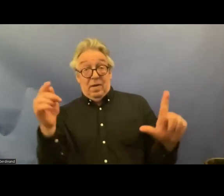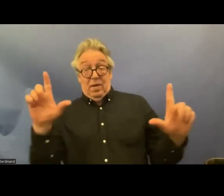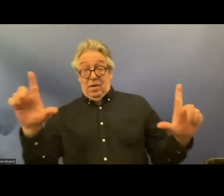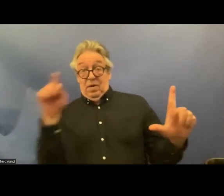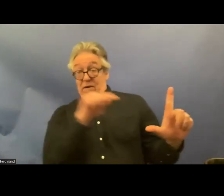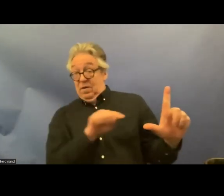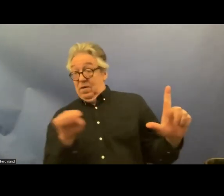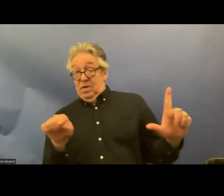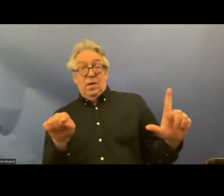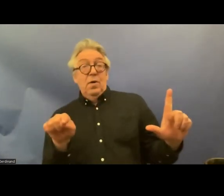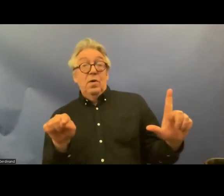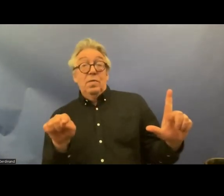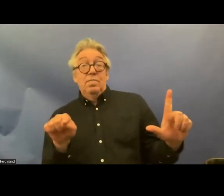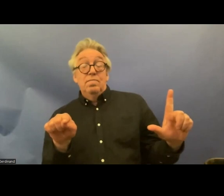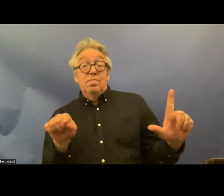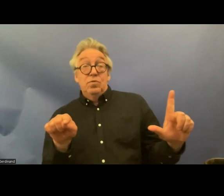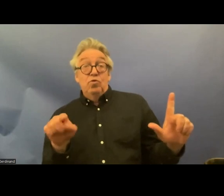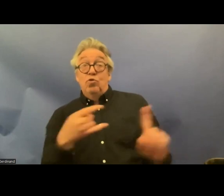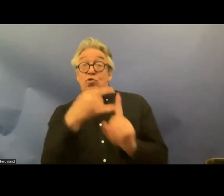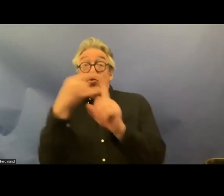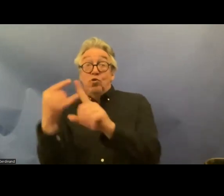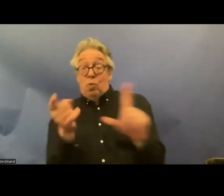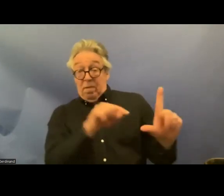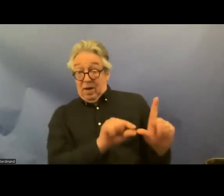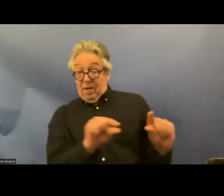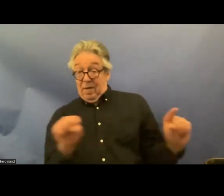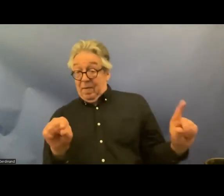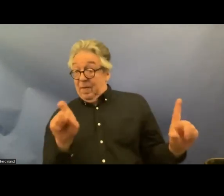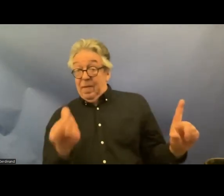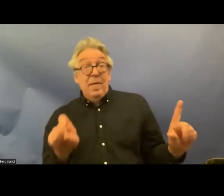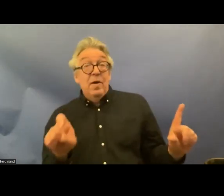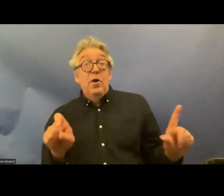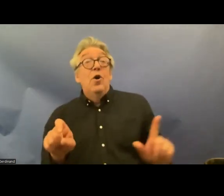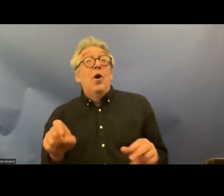captions through Zoom but if you have any technical difficulties at all just